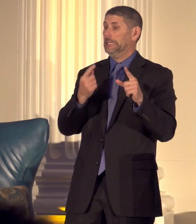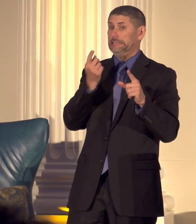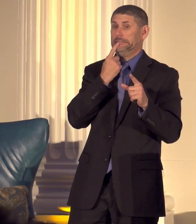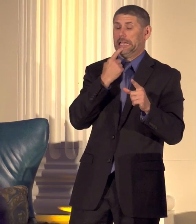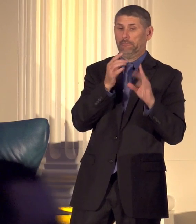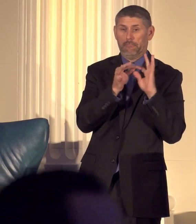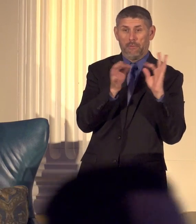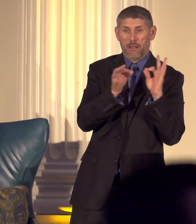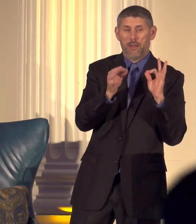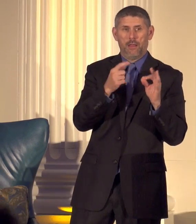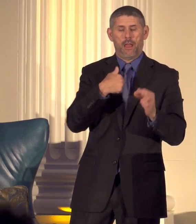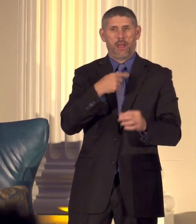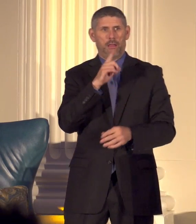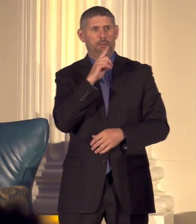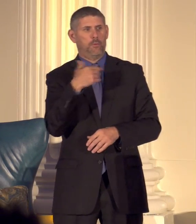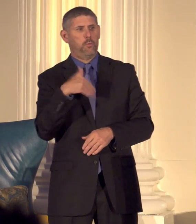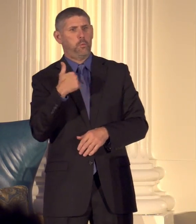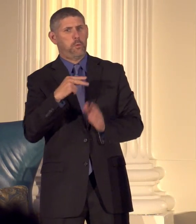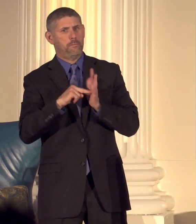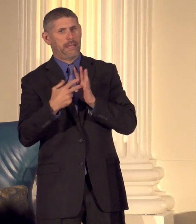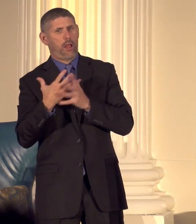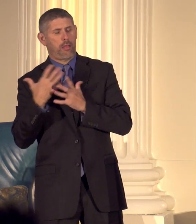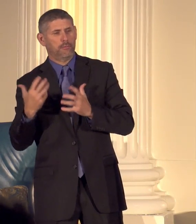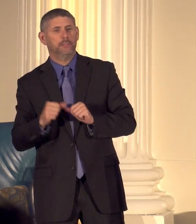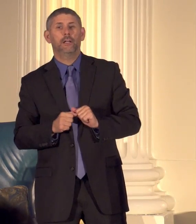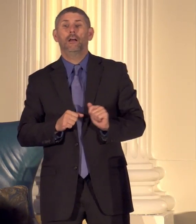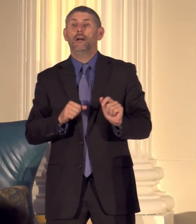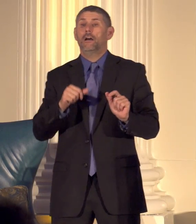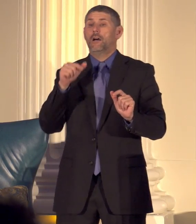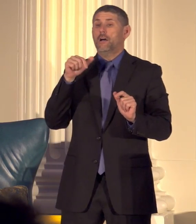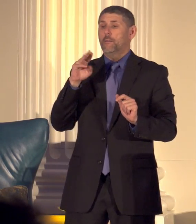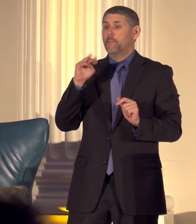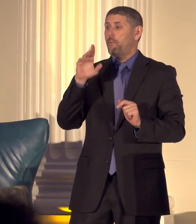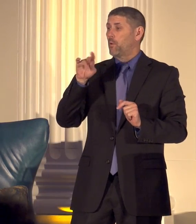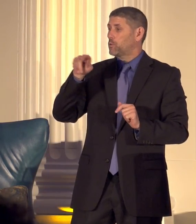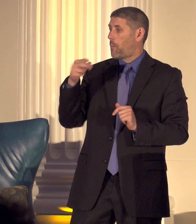so much to me and by the way leave Multnomah County's supply diversity